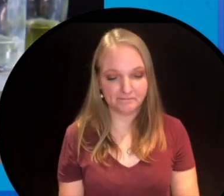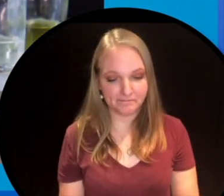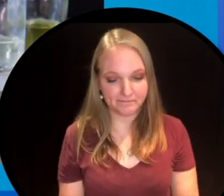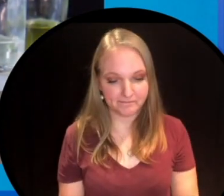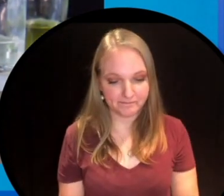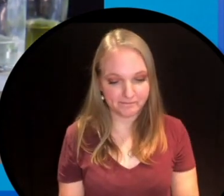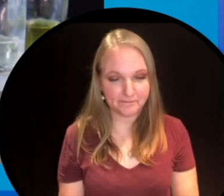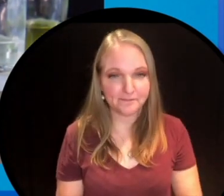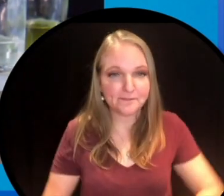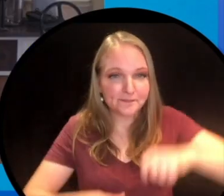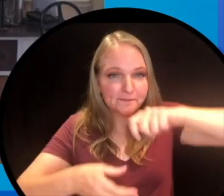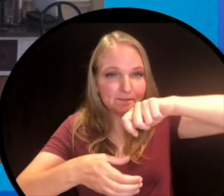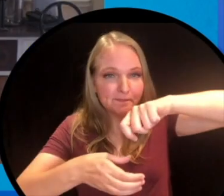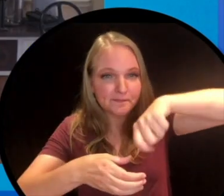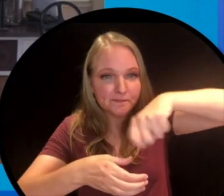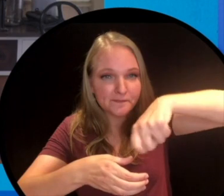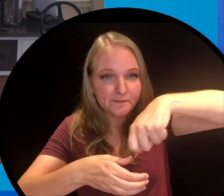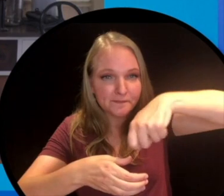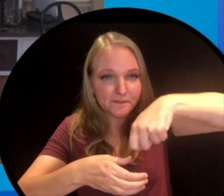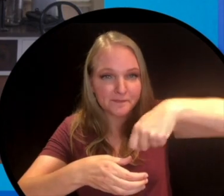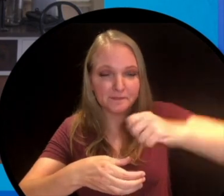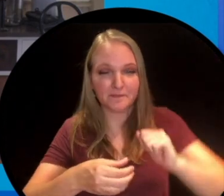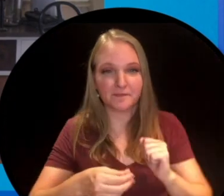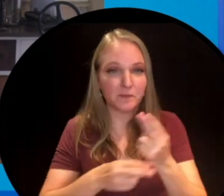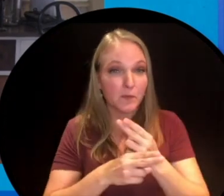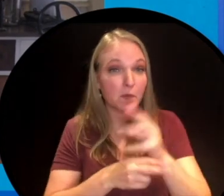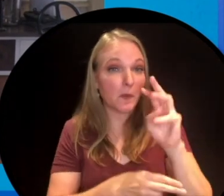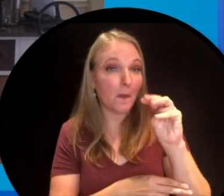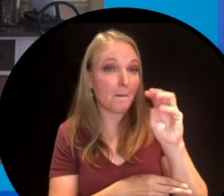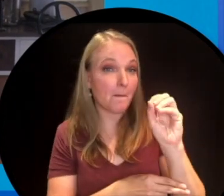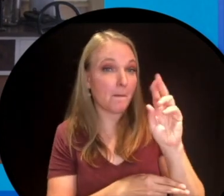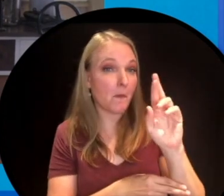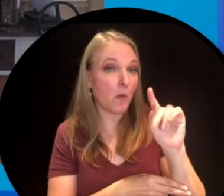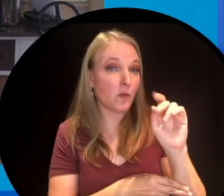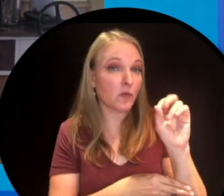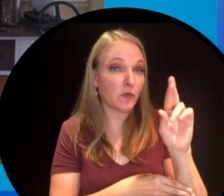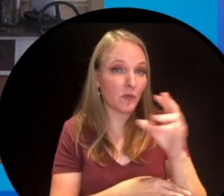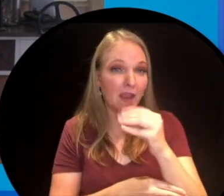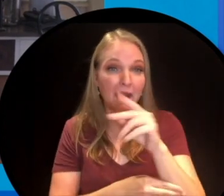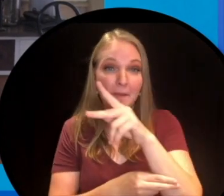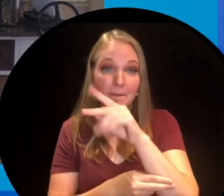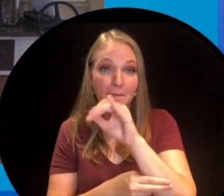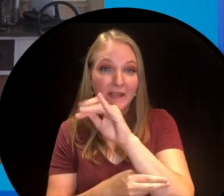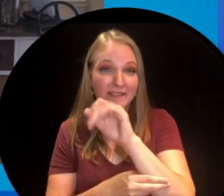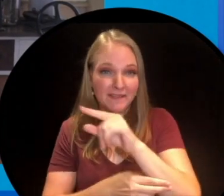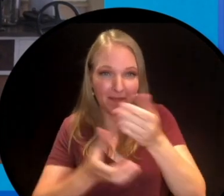There we go and then we're gonna give it a bit of a mix here in our mortar and pestle.